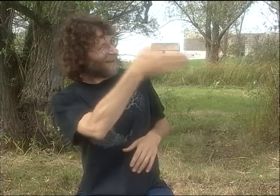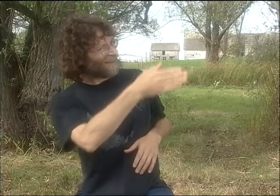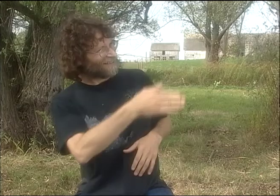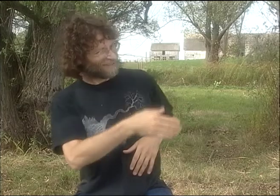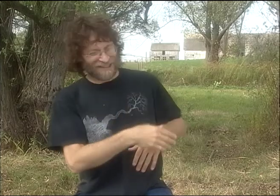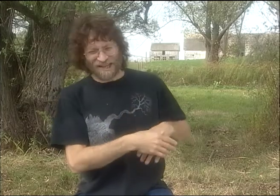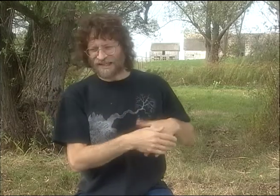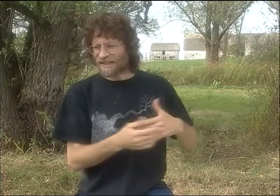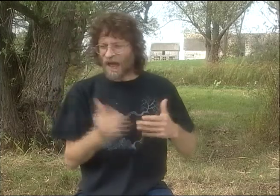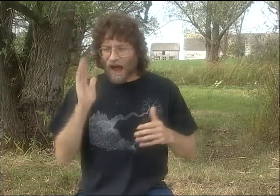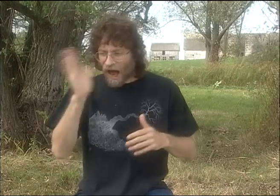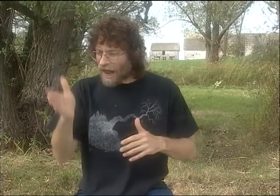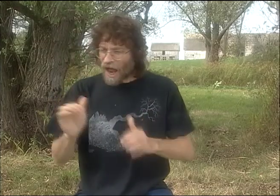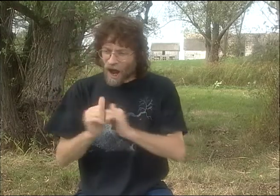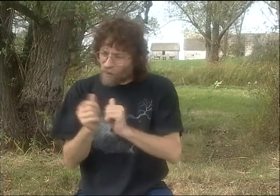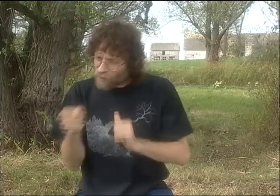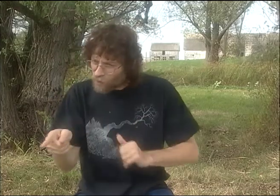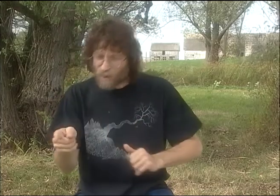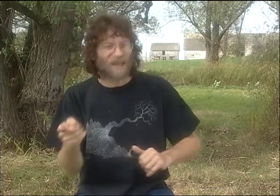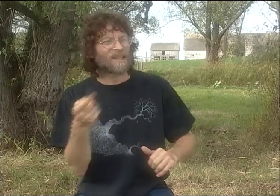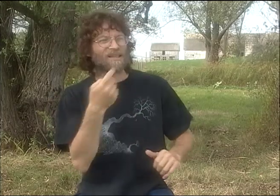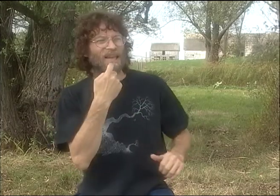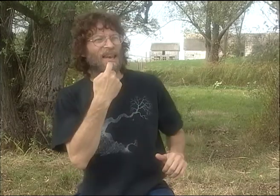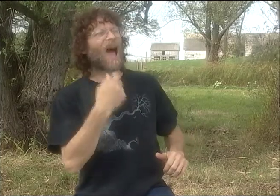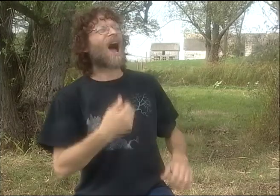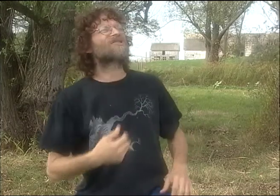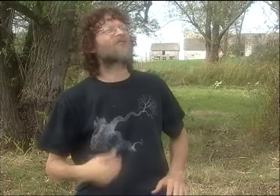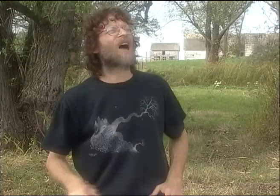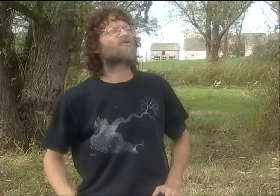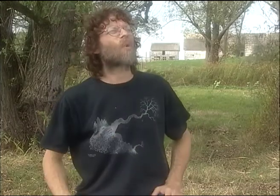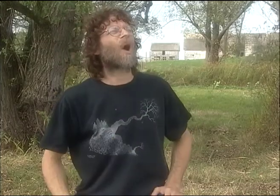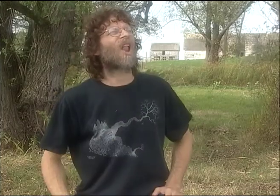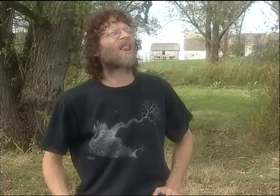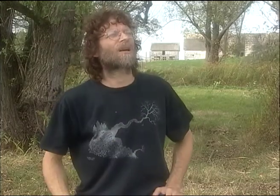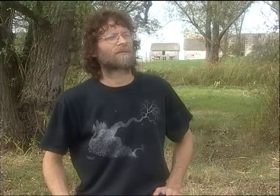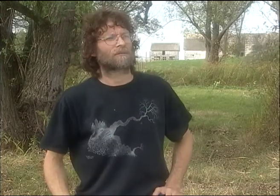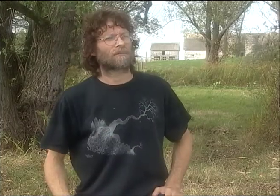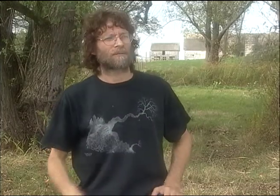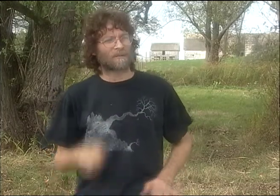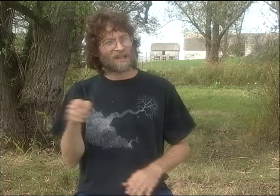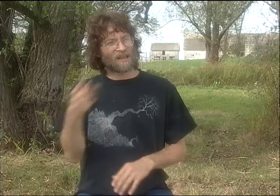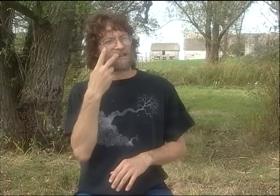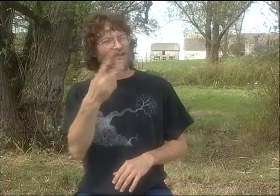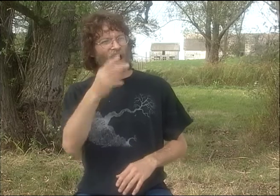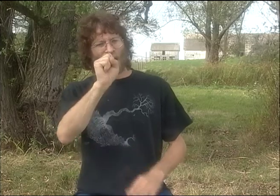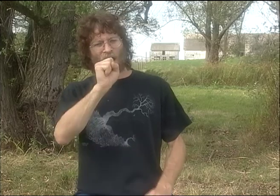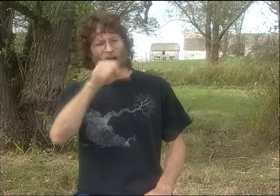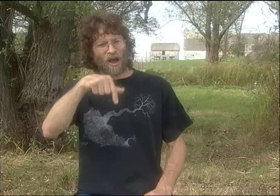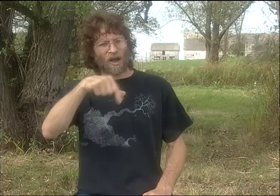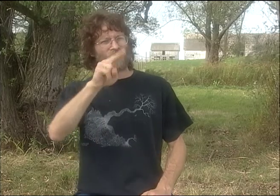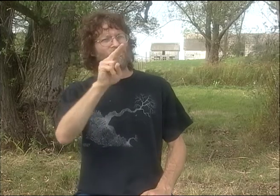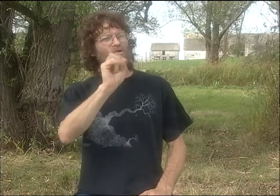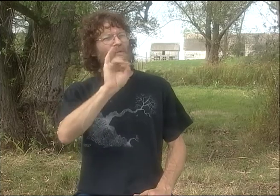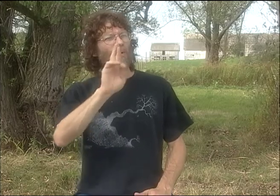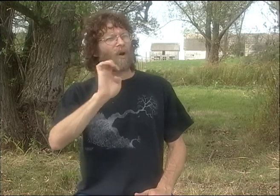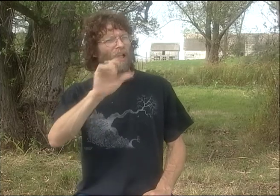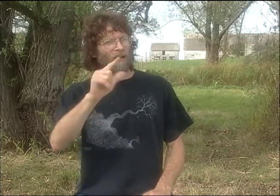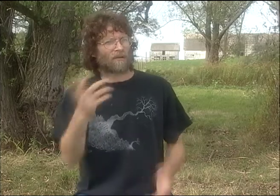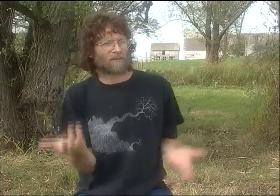HIS MOM WOULD SHOW UP AND SAY, "HI. HOW ARE YOU?" AND THE KID WOULD TRY TO TALK.